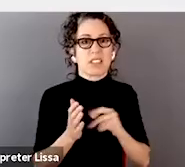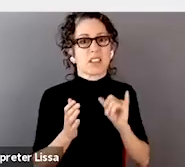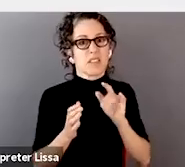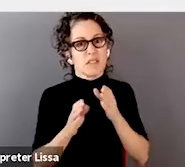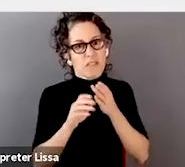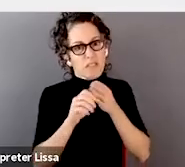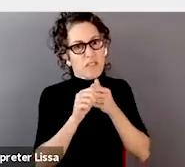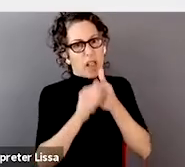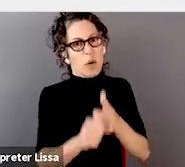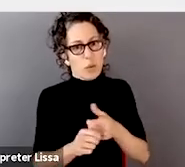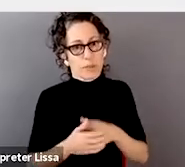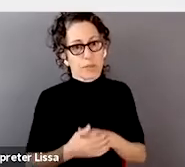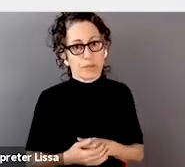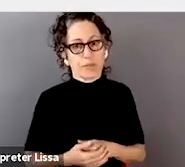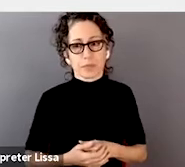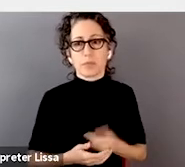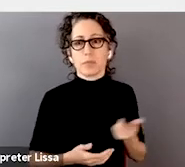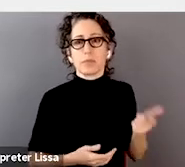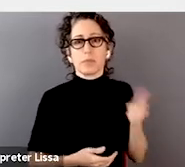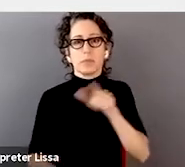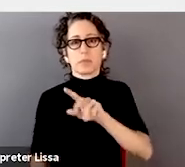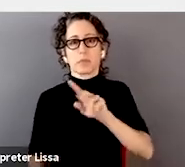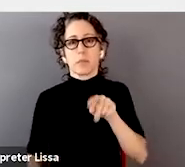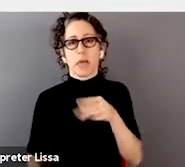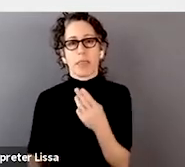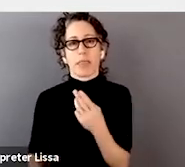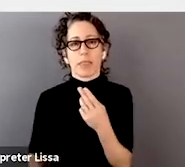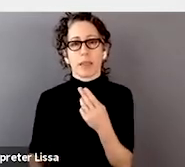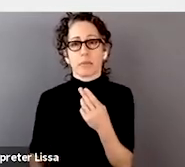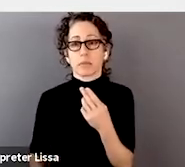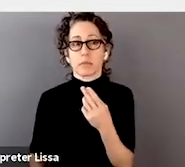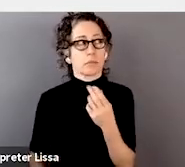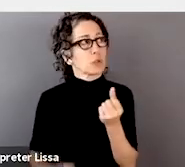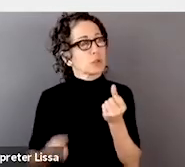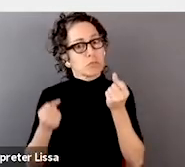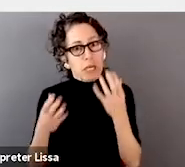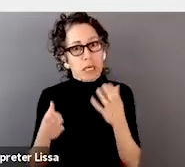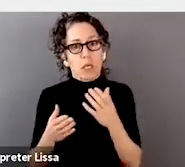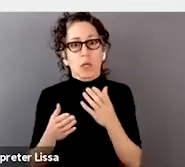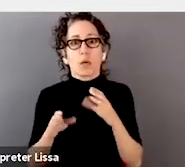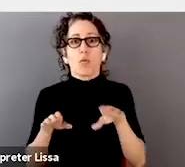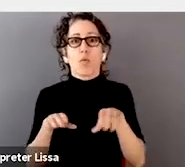And one follow-up there, there are plenty of open source projects that you can get involved with.